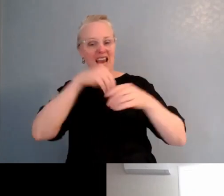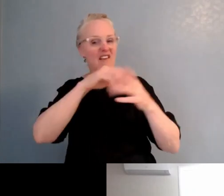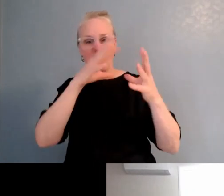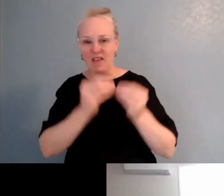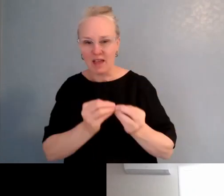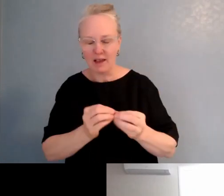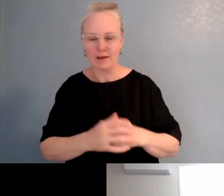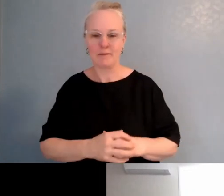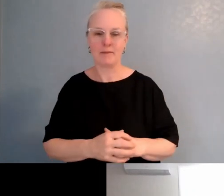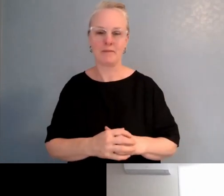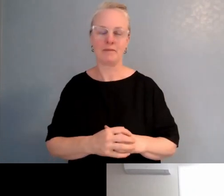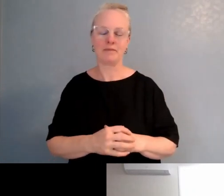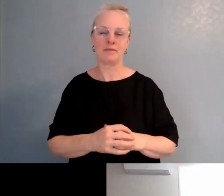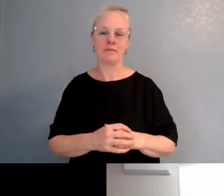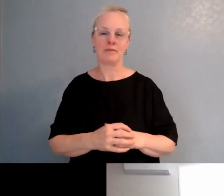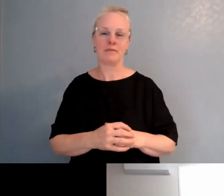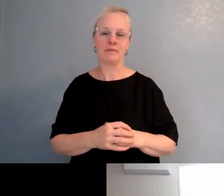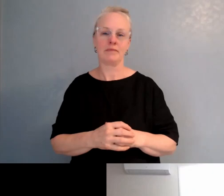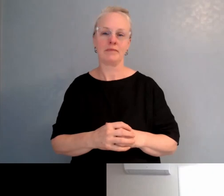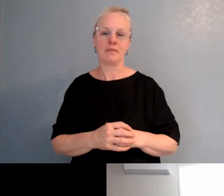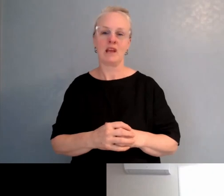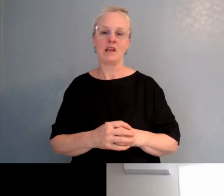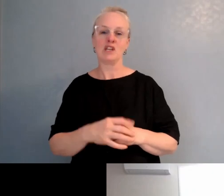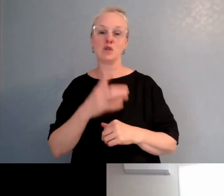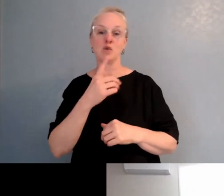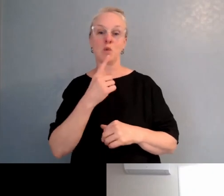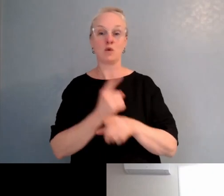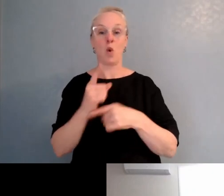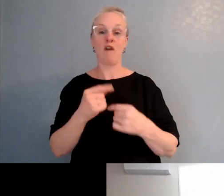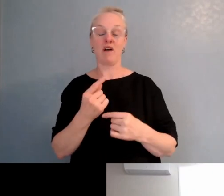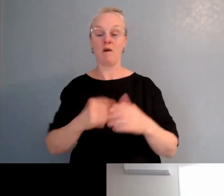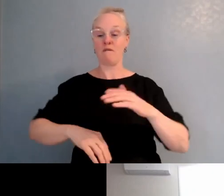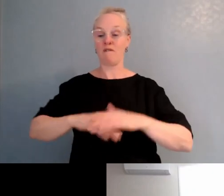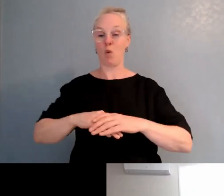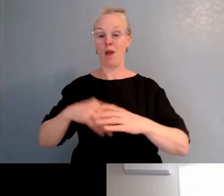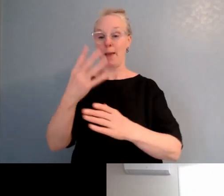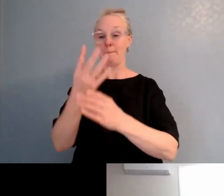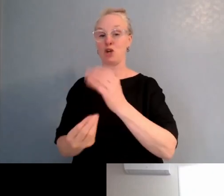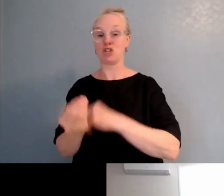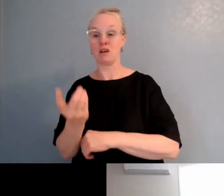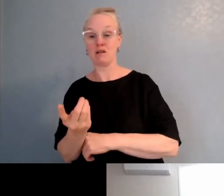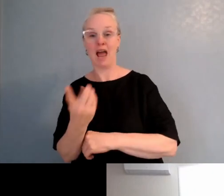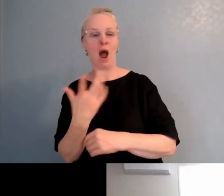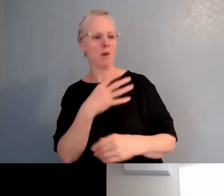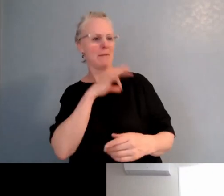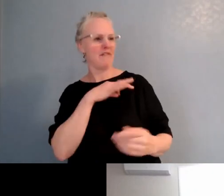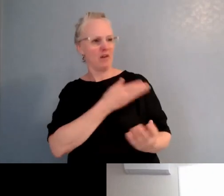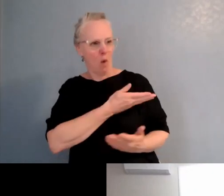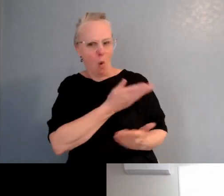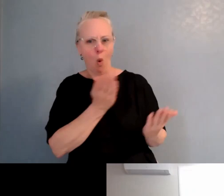While we're having our rumaki and all that type of thing, what it's gonna add to the wider school. Obviously why teachers? I don't get too much negative feedback to my face,